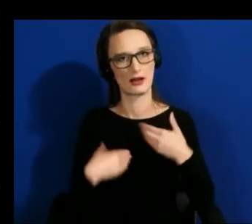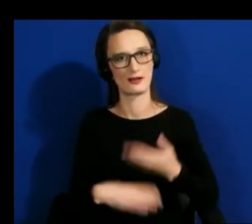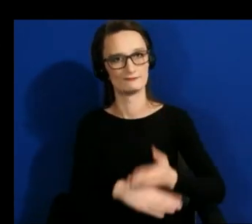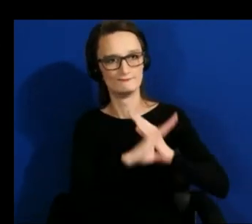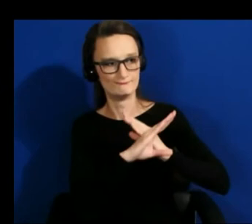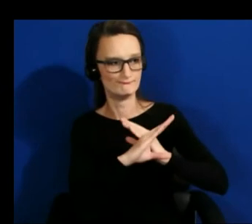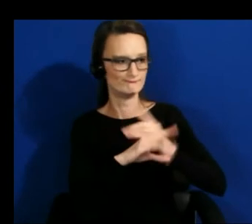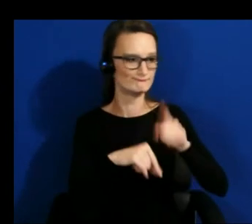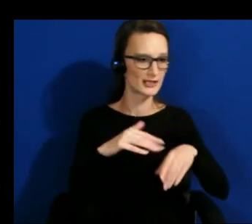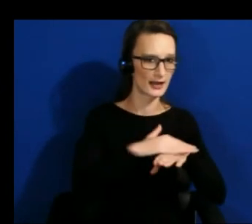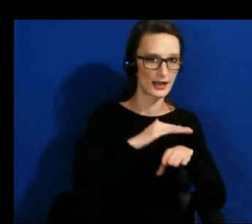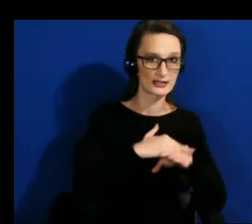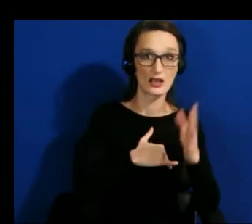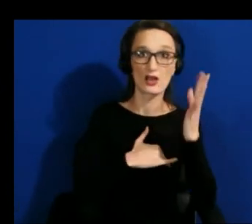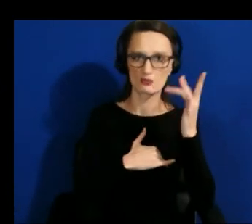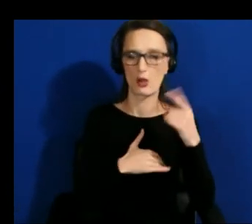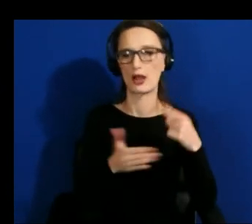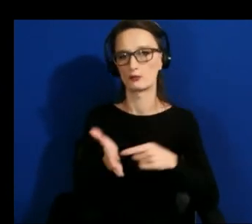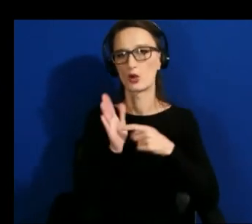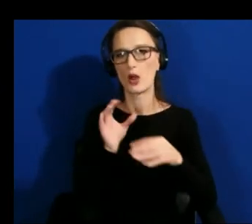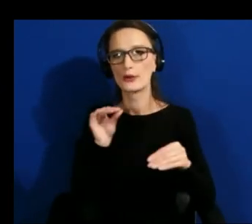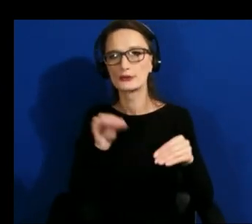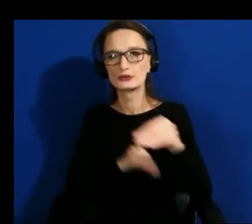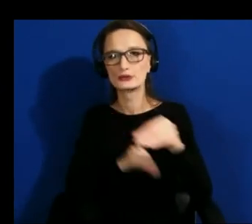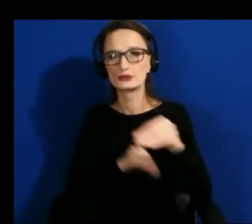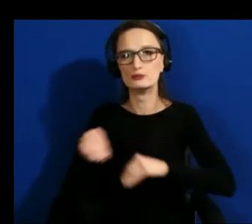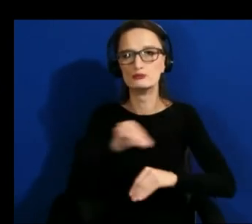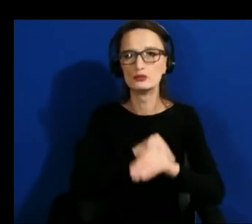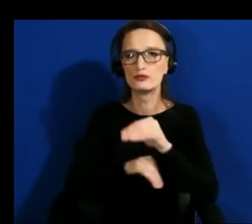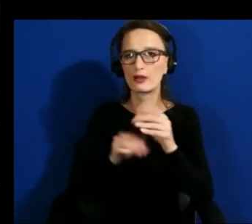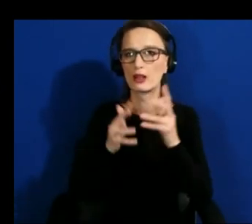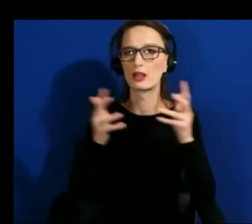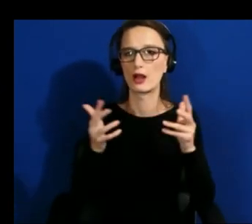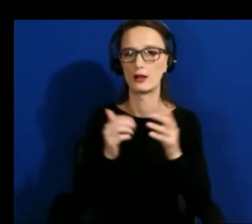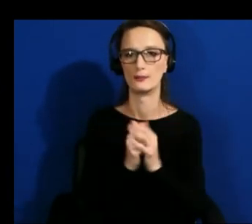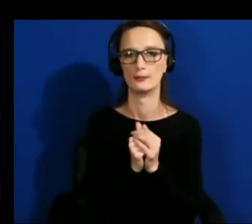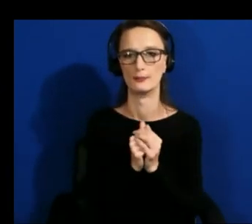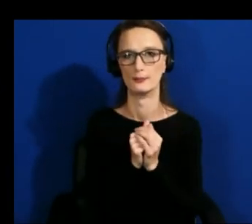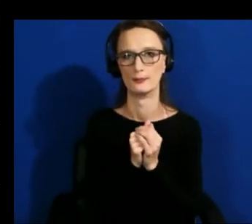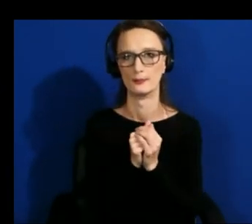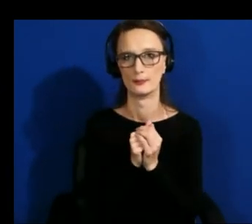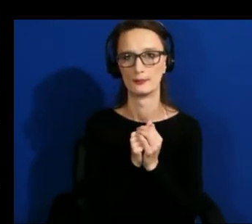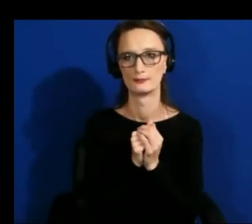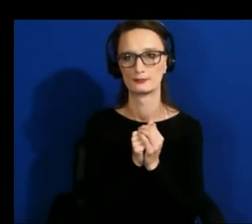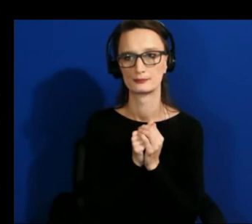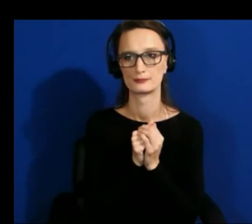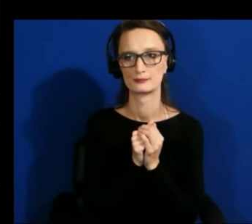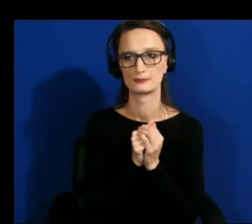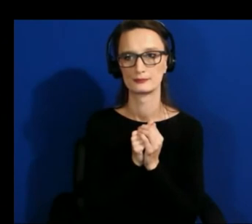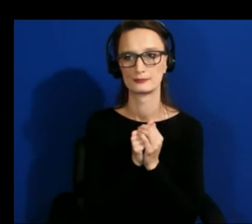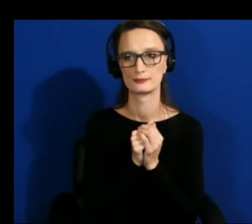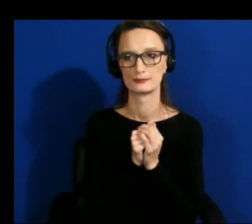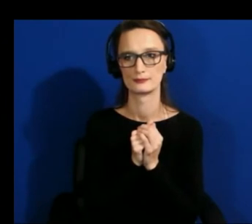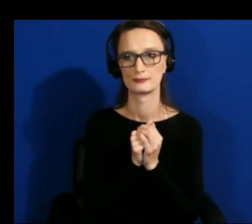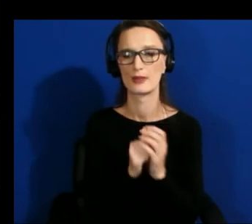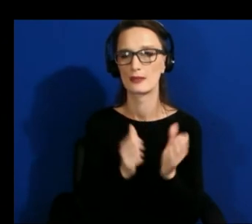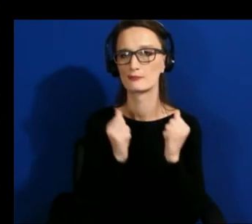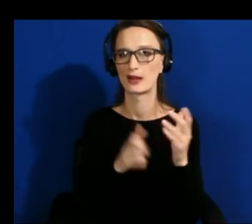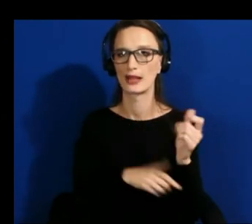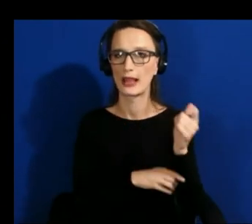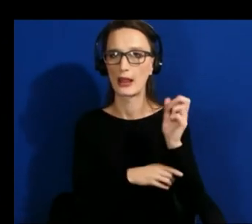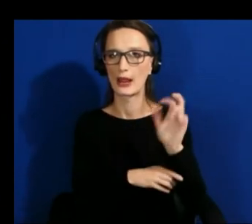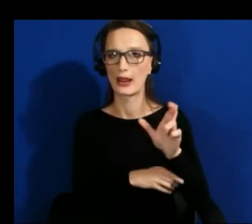lot so similar to uh martez's project if you uh a lot of ar applications require walking or moving